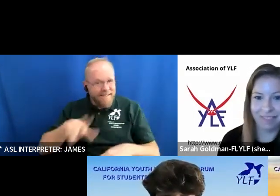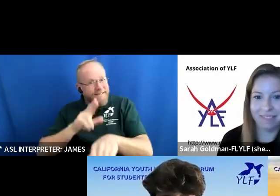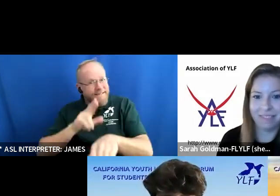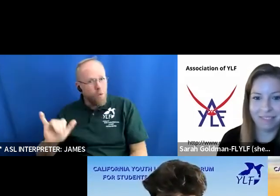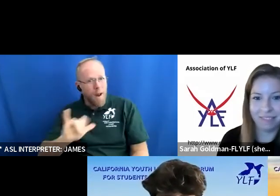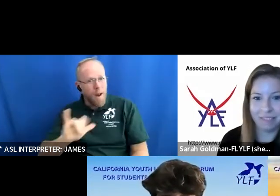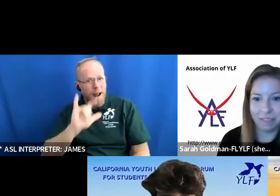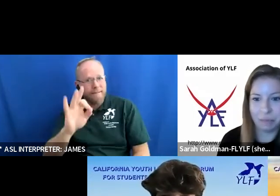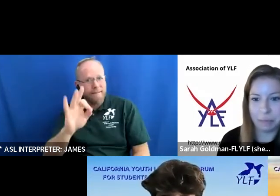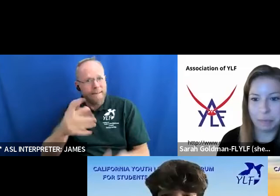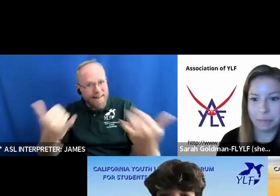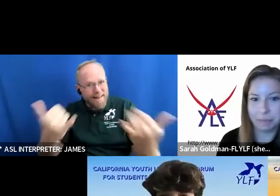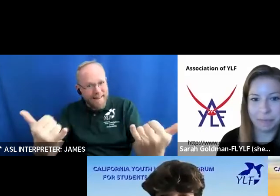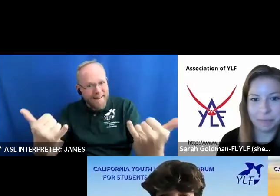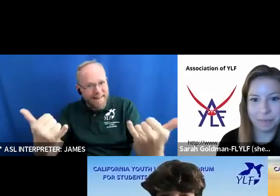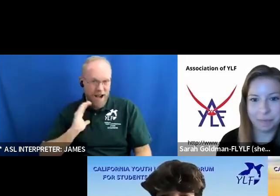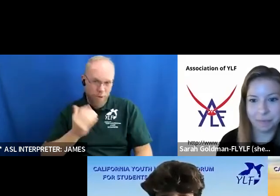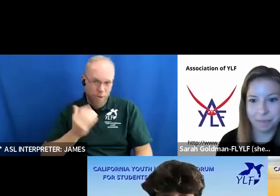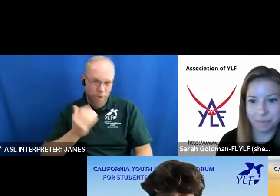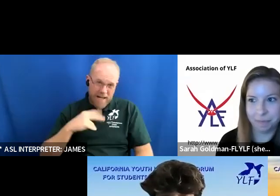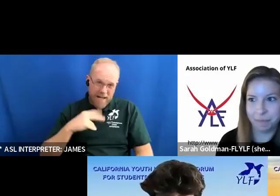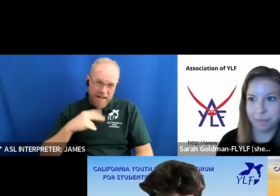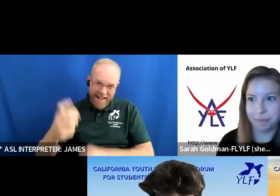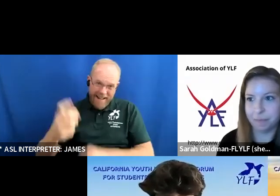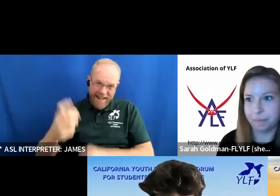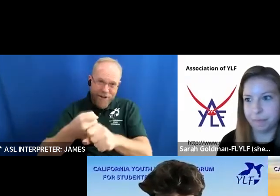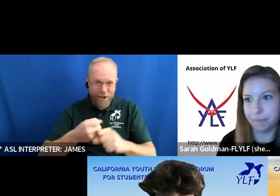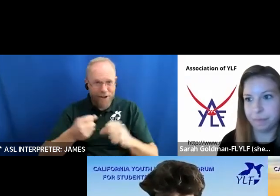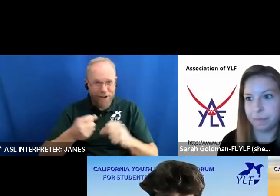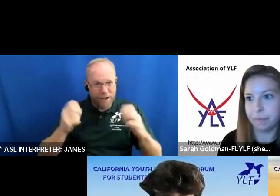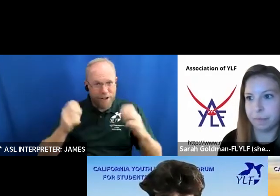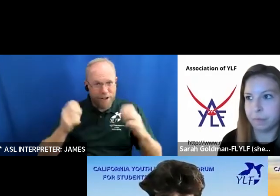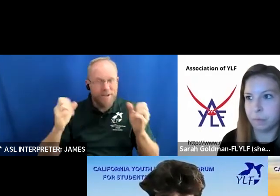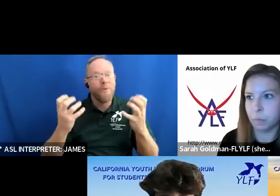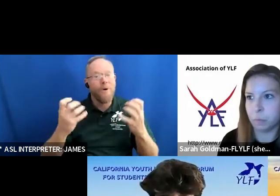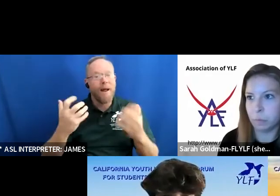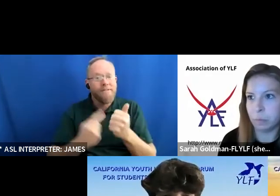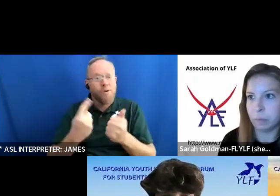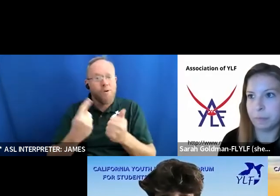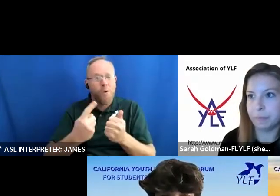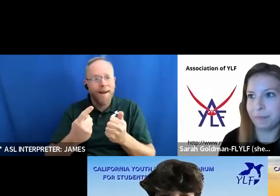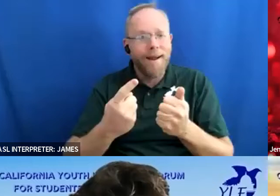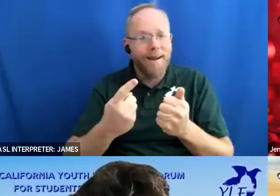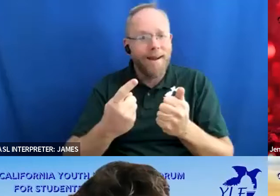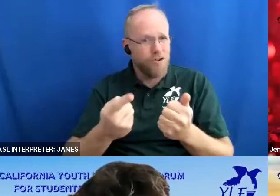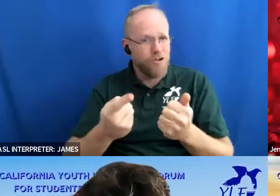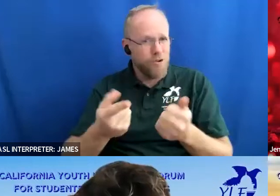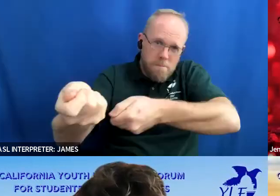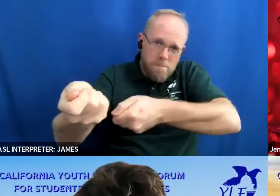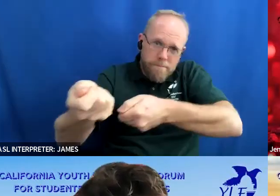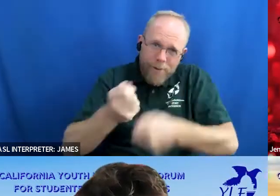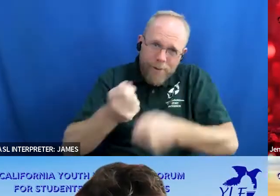this is our second year and so we want everyone to bring the energy we want to rock the house so